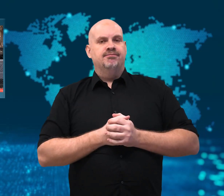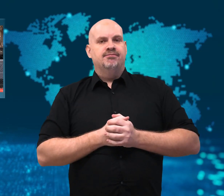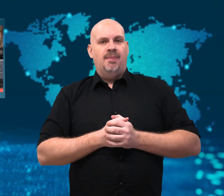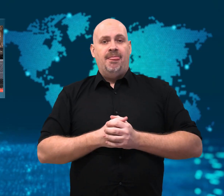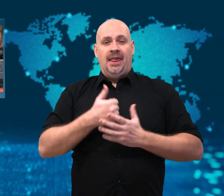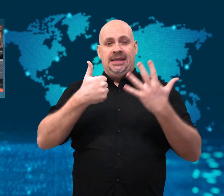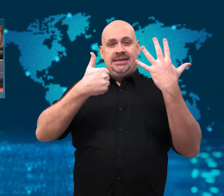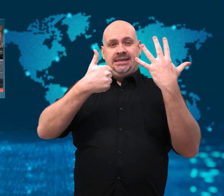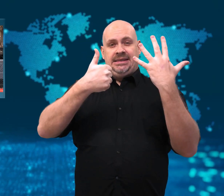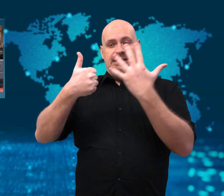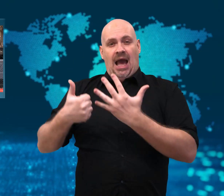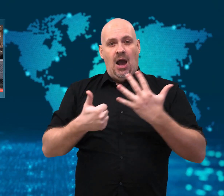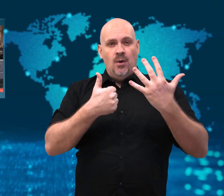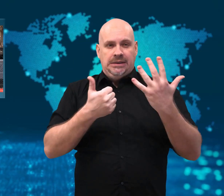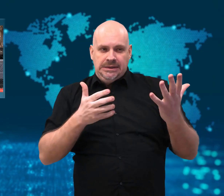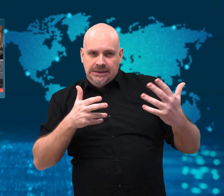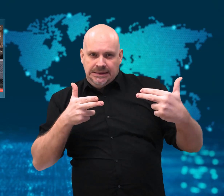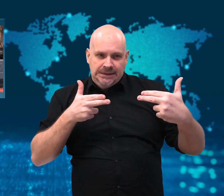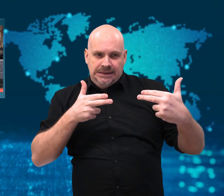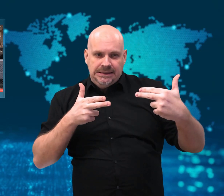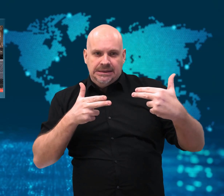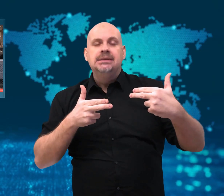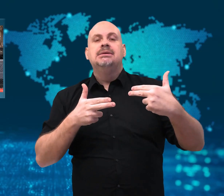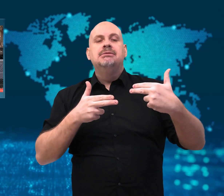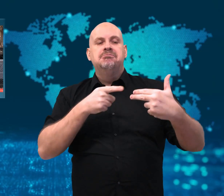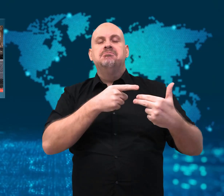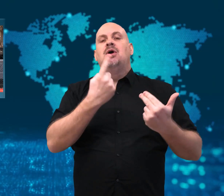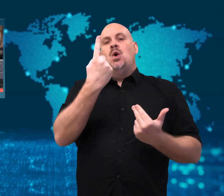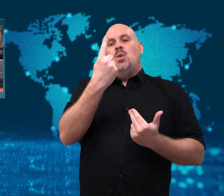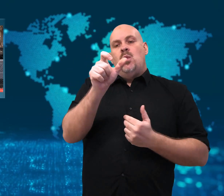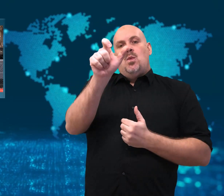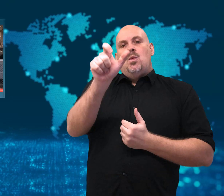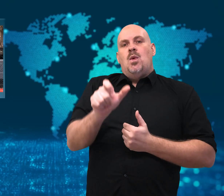Akram released one hostage unharmed.